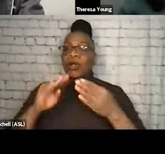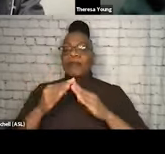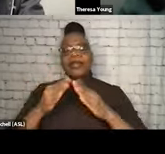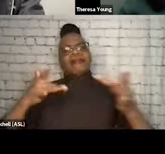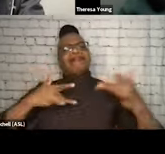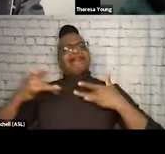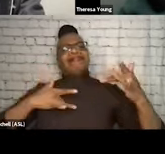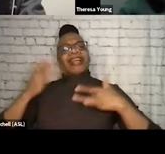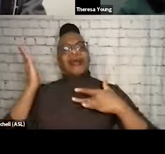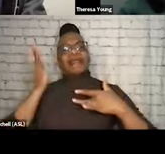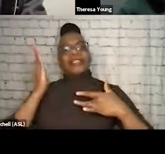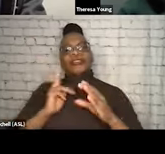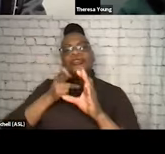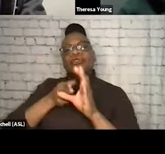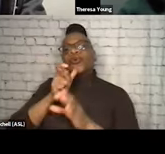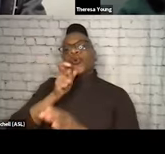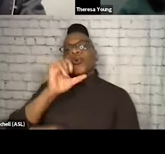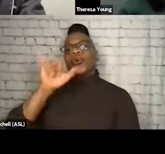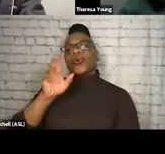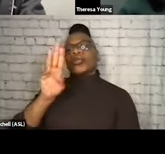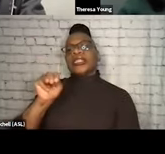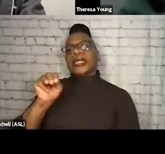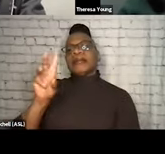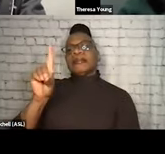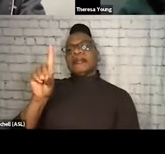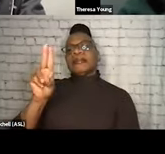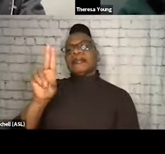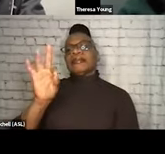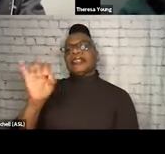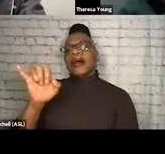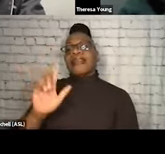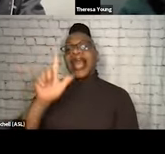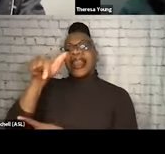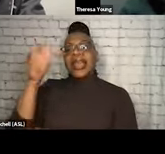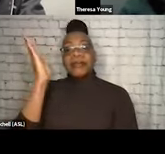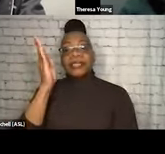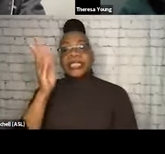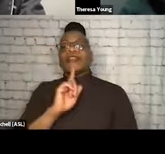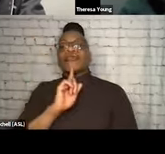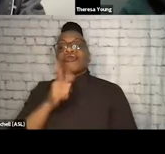We'll be joined by Jim Duffy later on in the presentation for, again, a real-life example of how he's kind of carried this out.